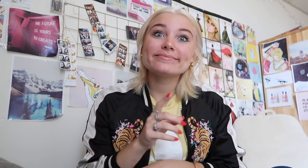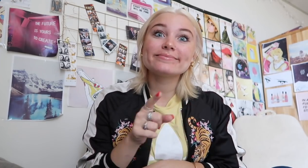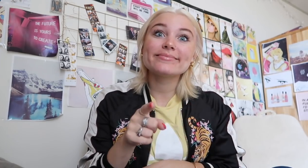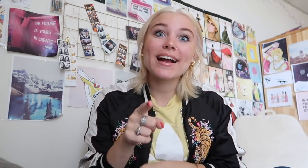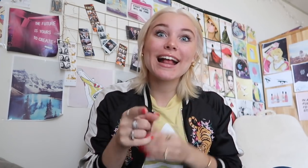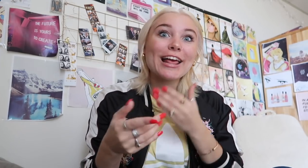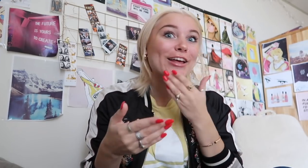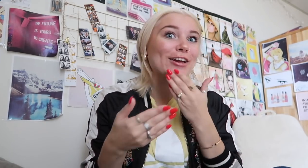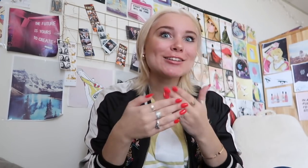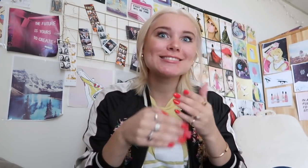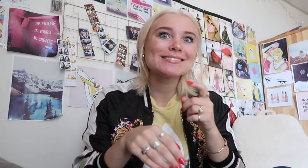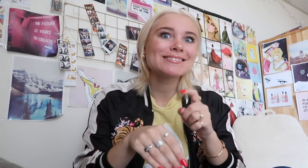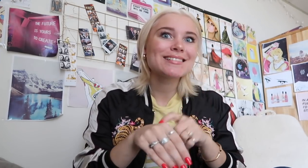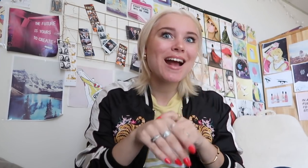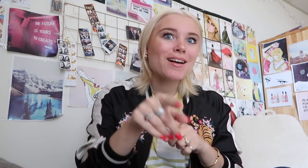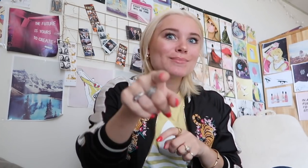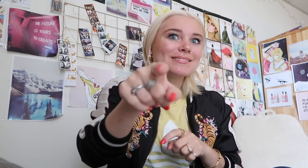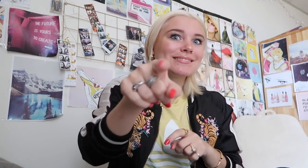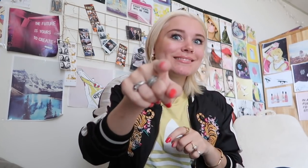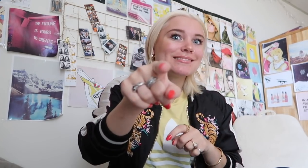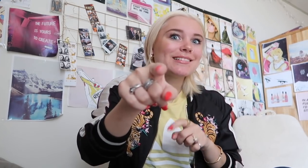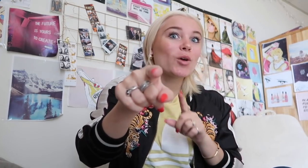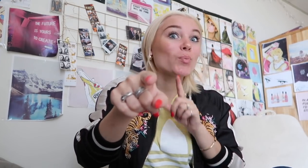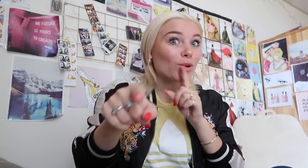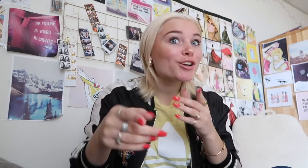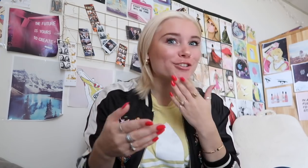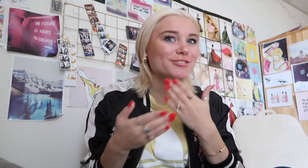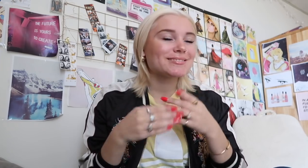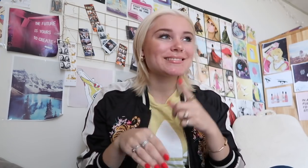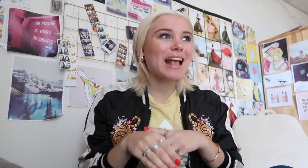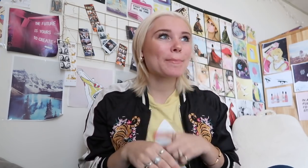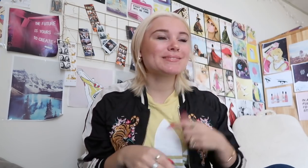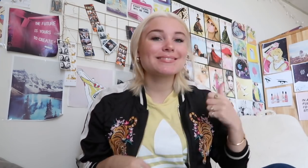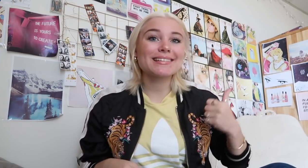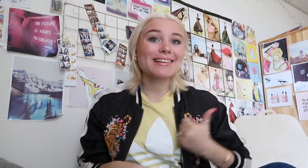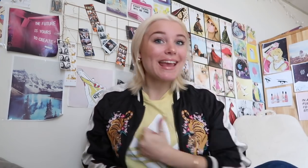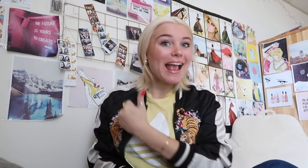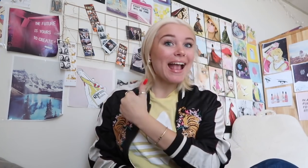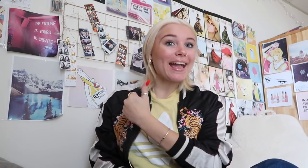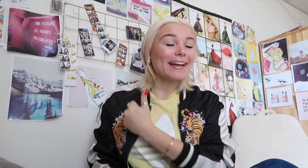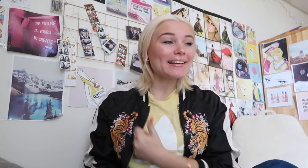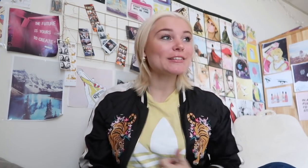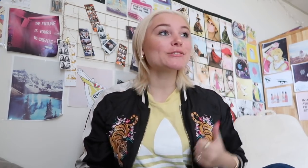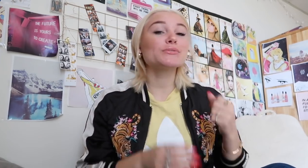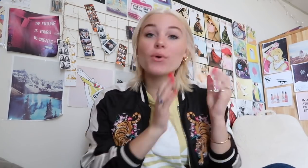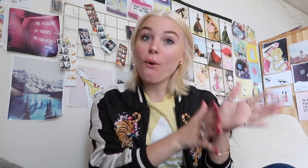yep that was a such good time, isn't? yep that was really good time...